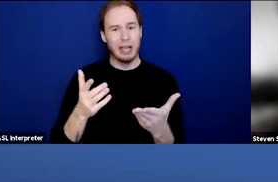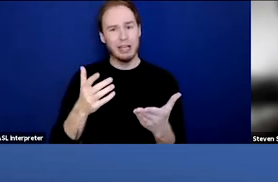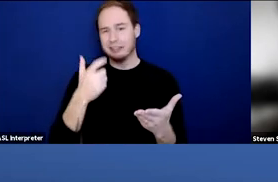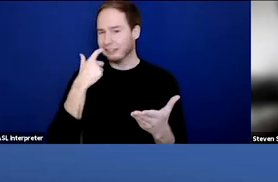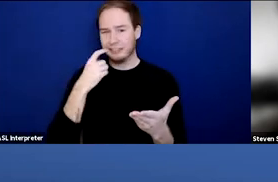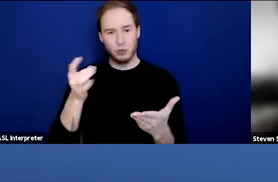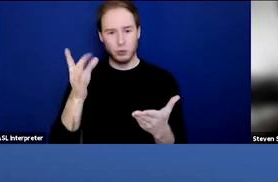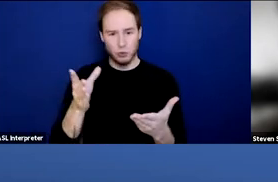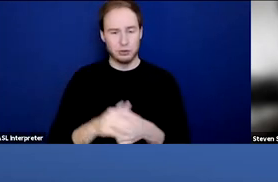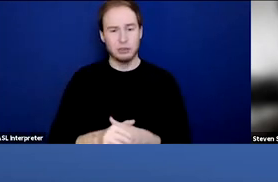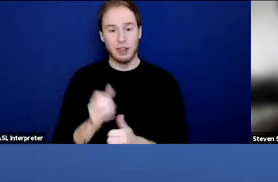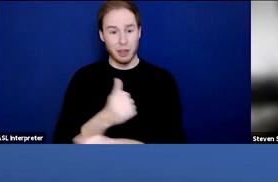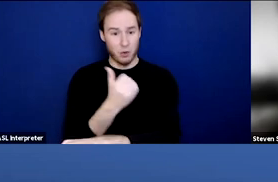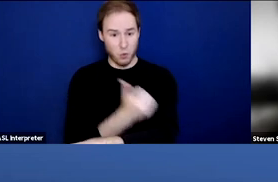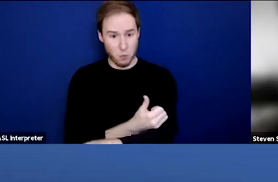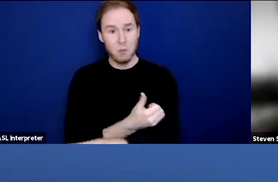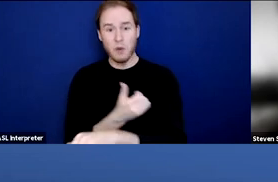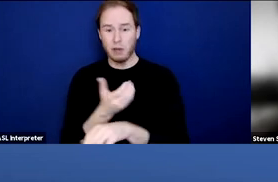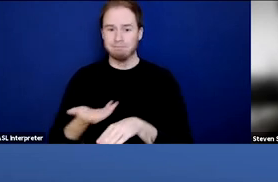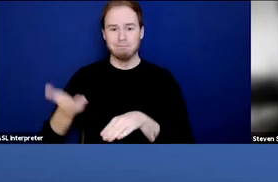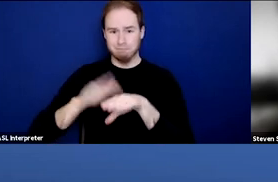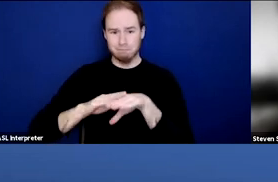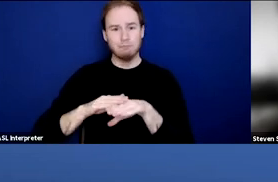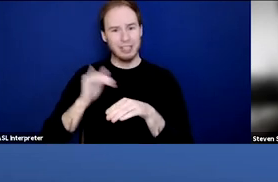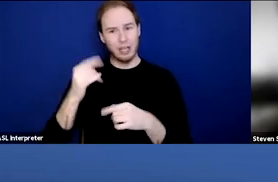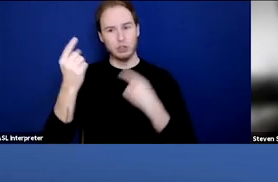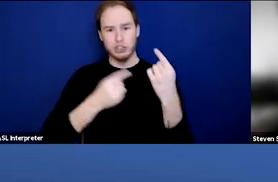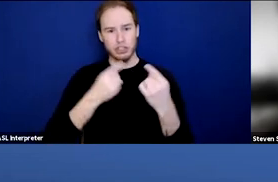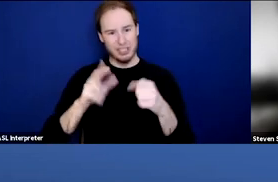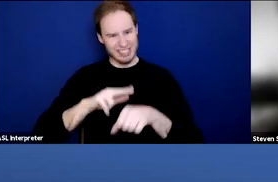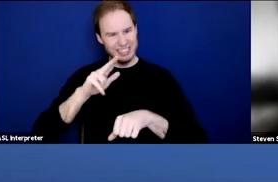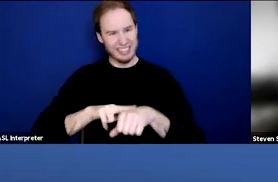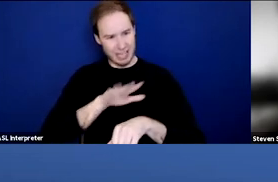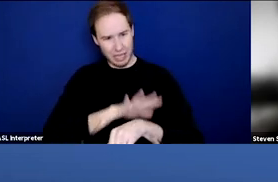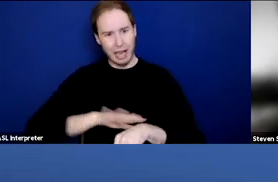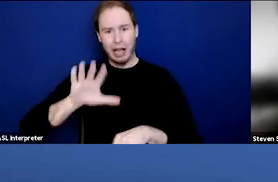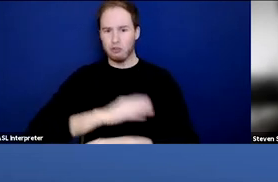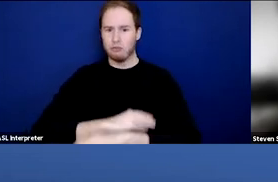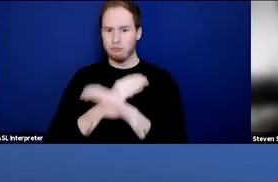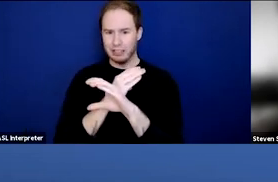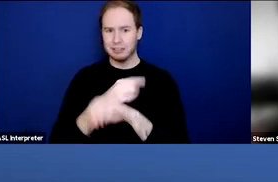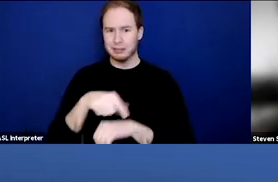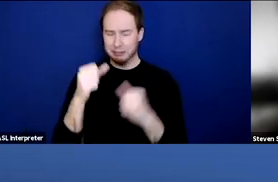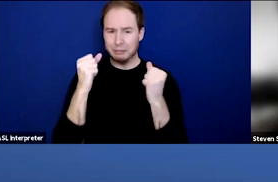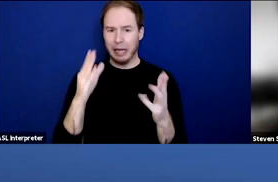Opioid use has risen to a level of a national crisis as the number of people misusing prescription drugs